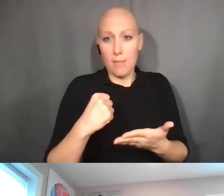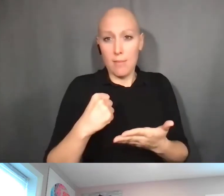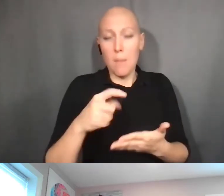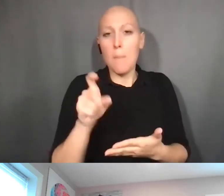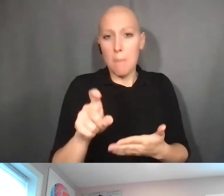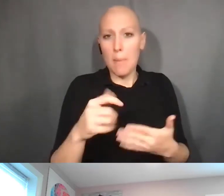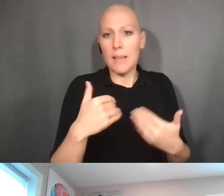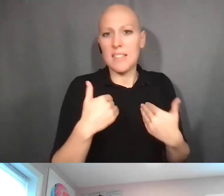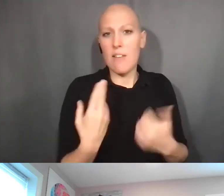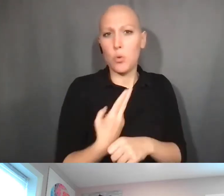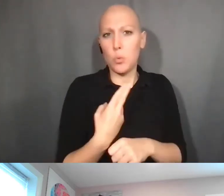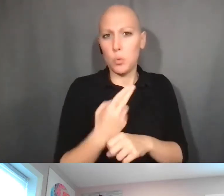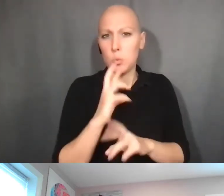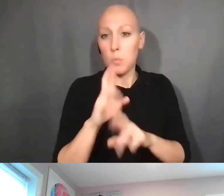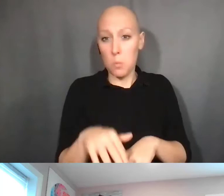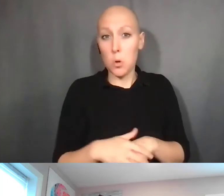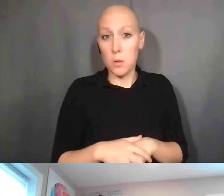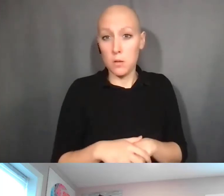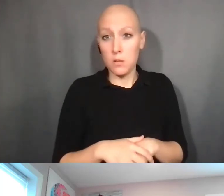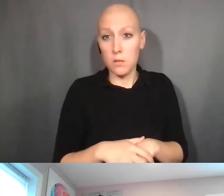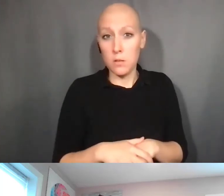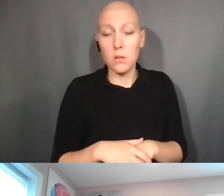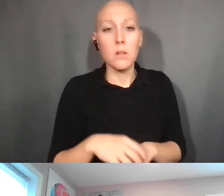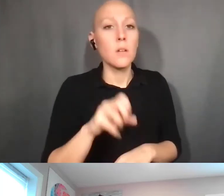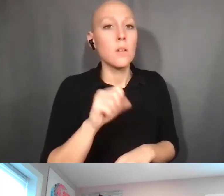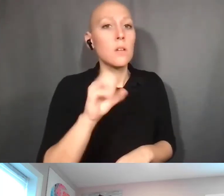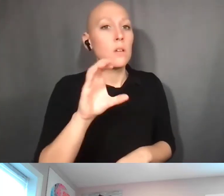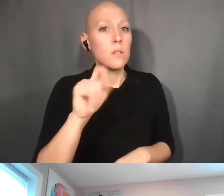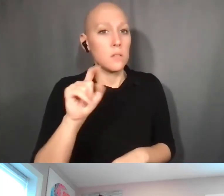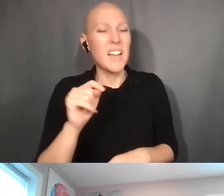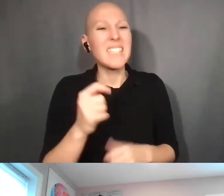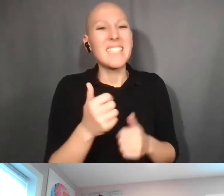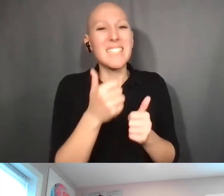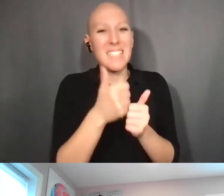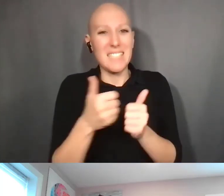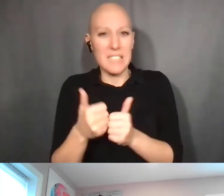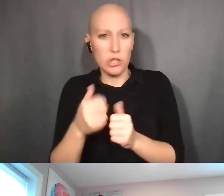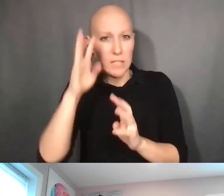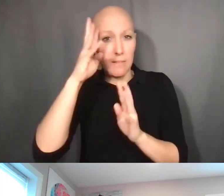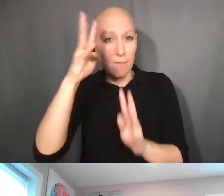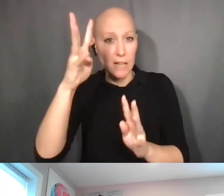Scott Cooper: Each invention has a utilization report that is due annually.